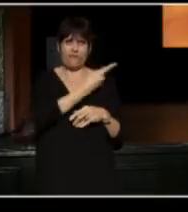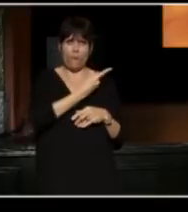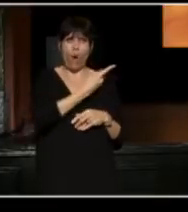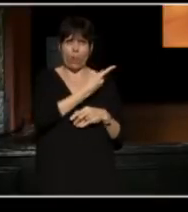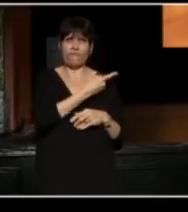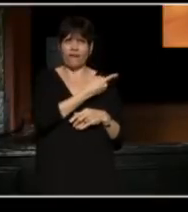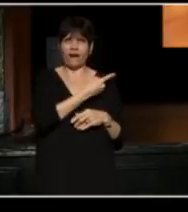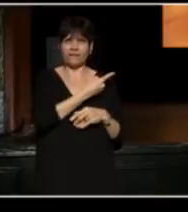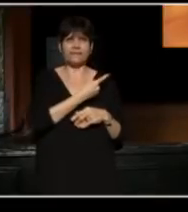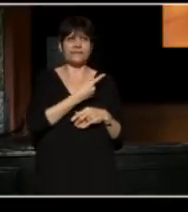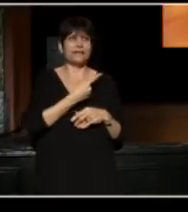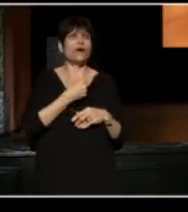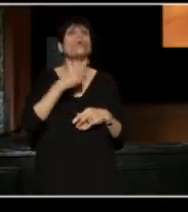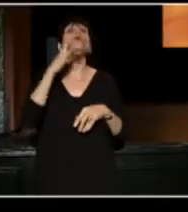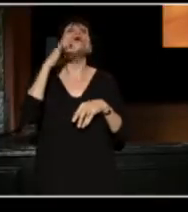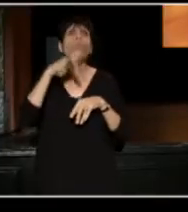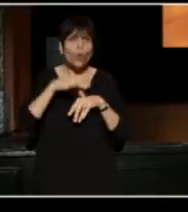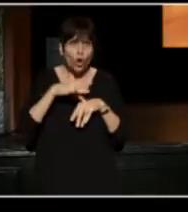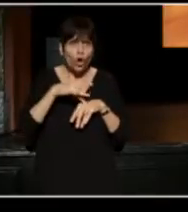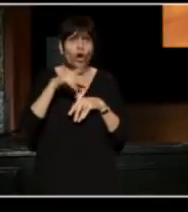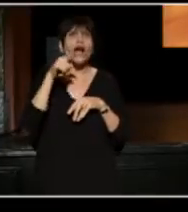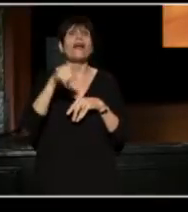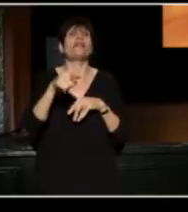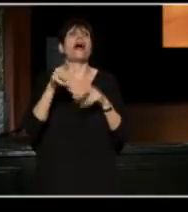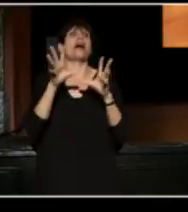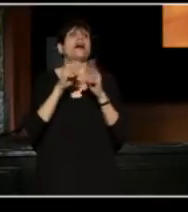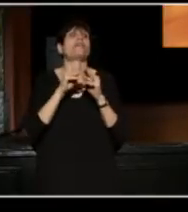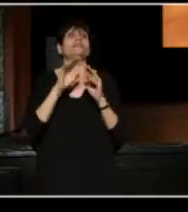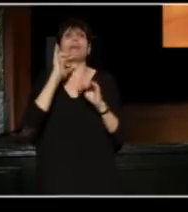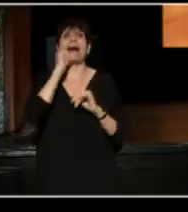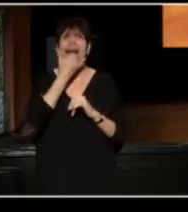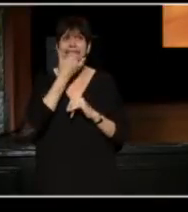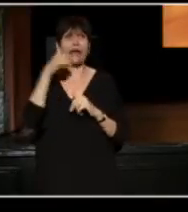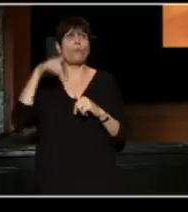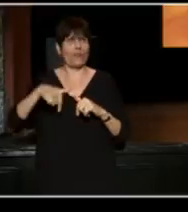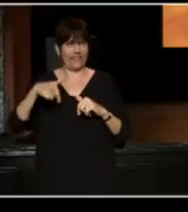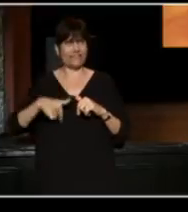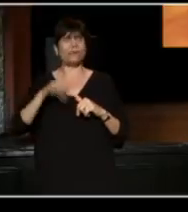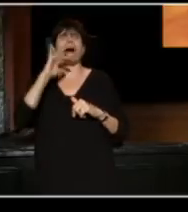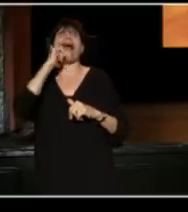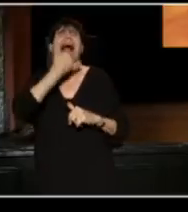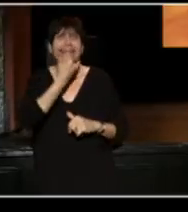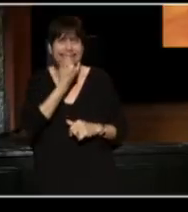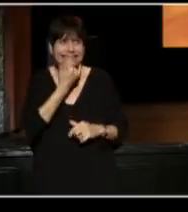we were at that Conference by accident, and we are at this Conference by accident, but I want to make it clear,